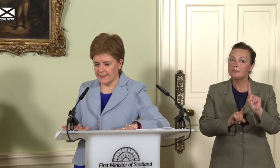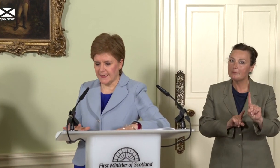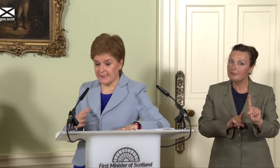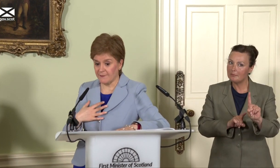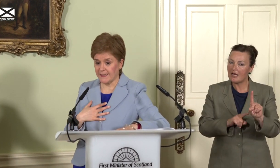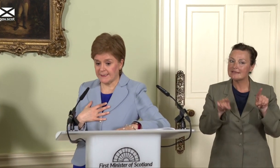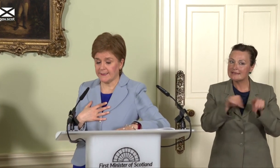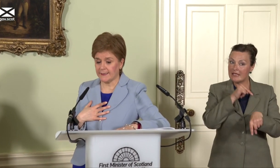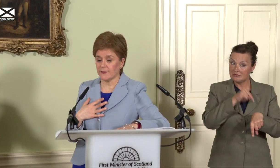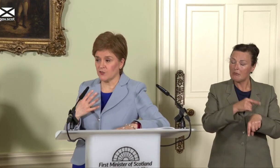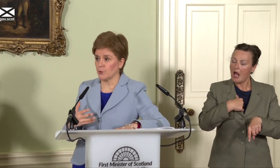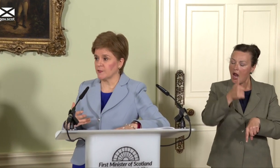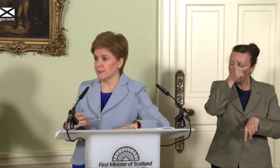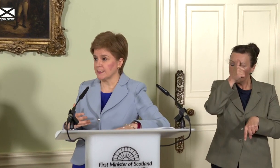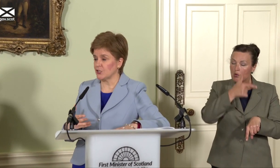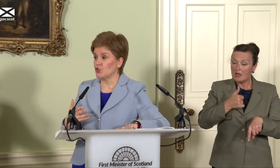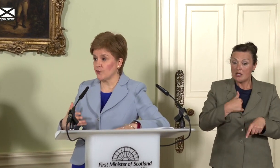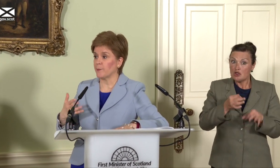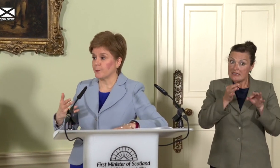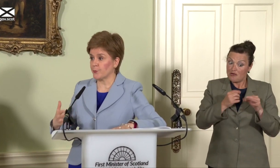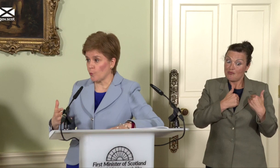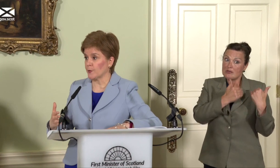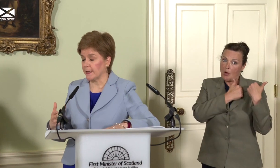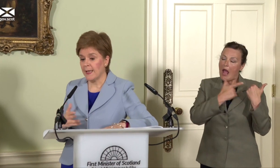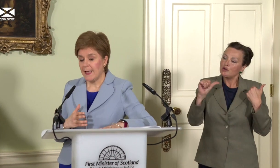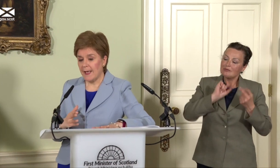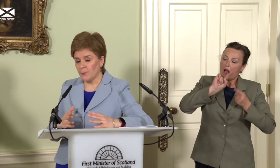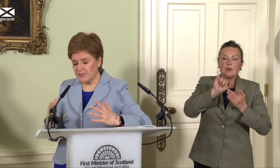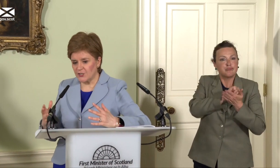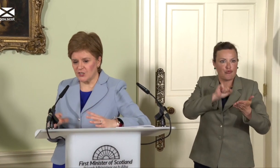and take very seriously the responsibility to do that properly. The situation that we